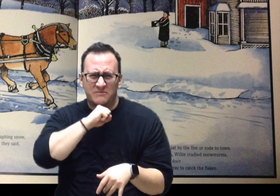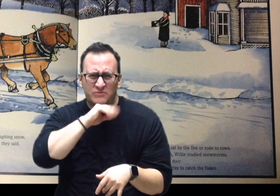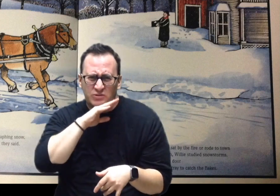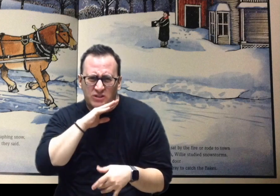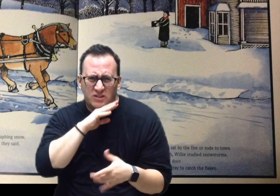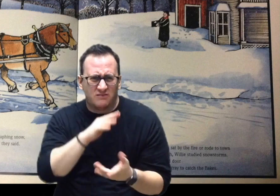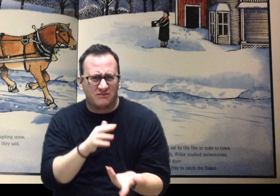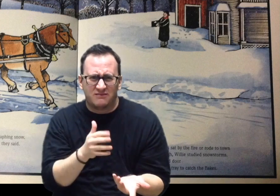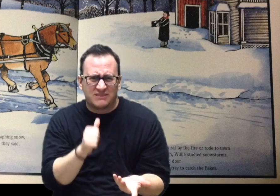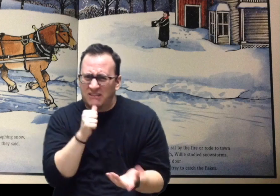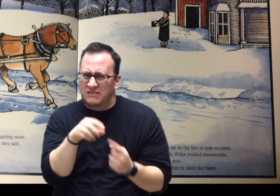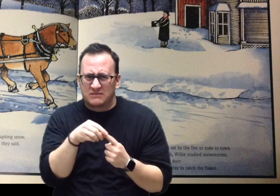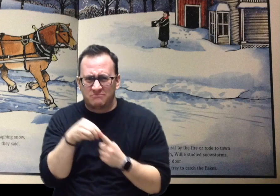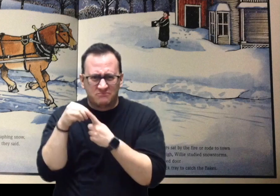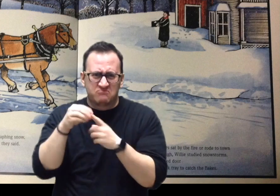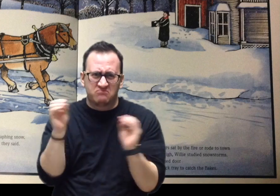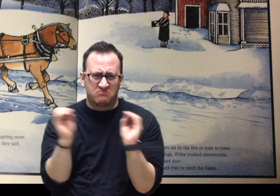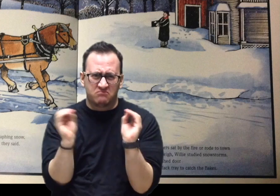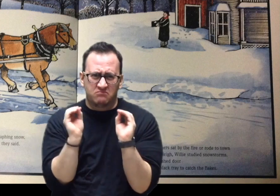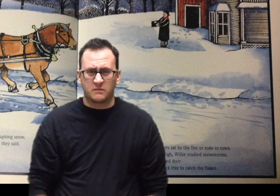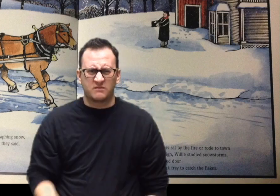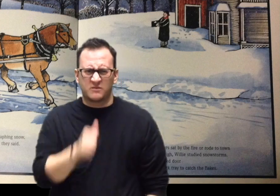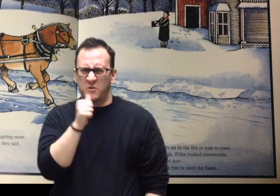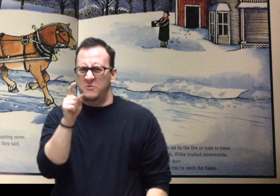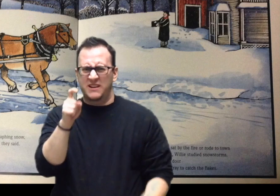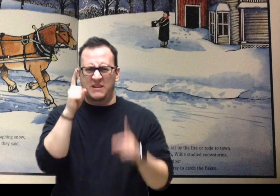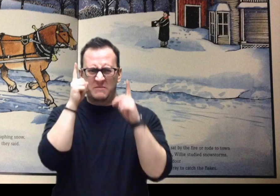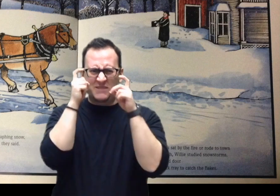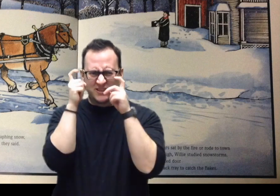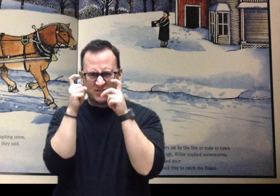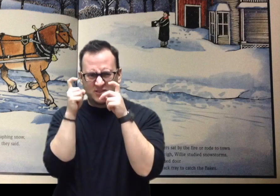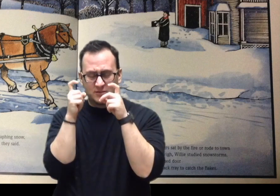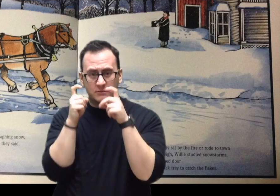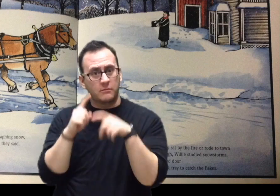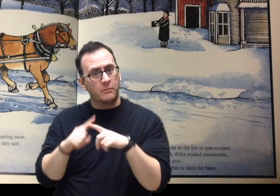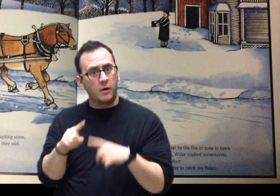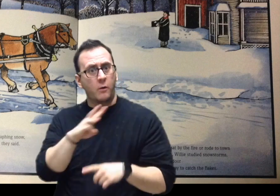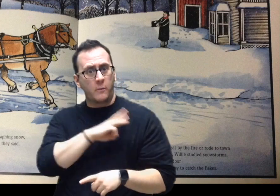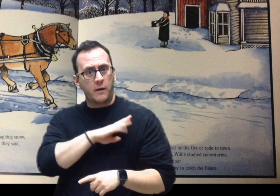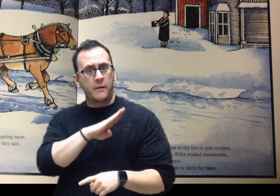While other farmers sat by the fire or rode to town with horse and sleigh, Willie studied snowstorms.